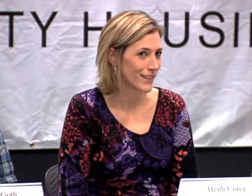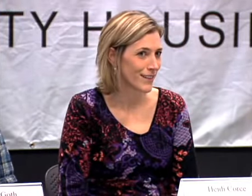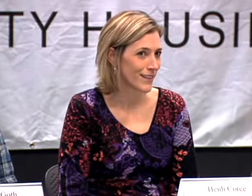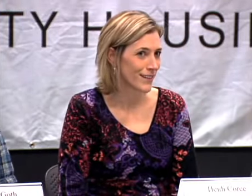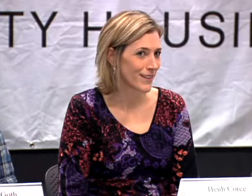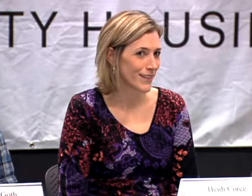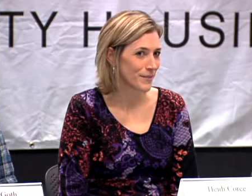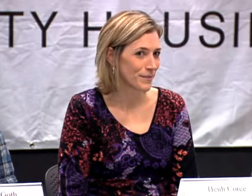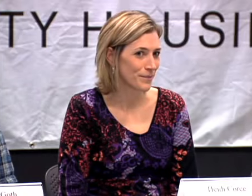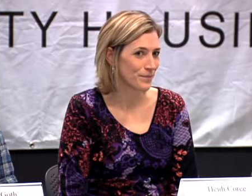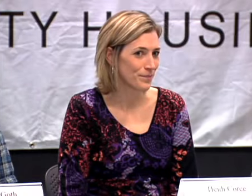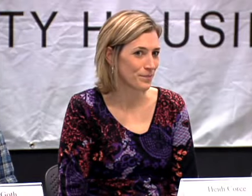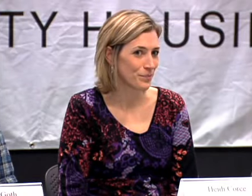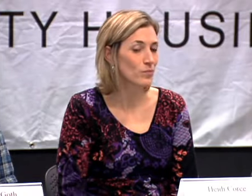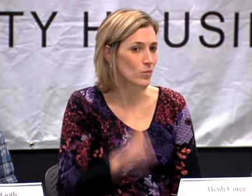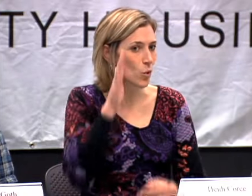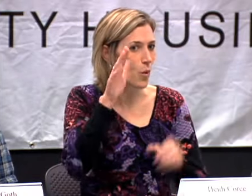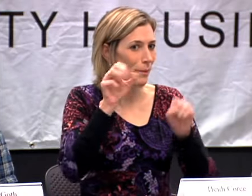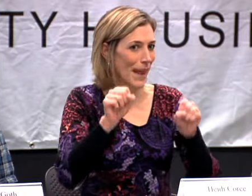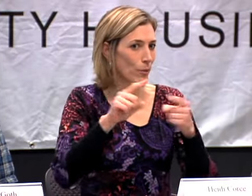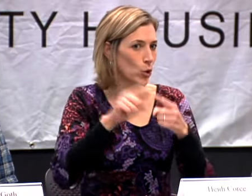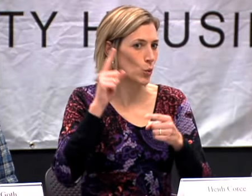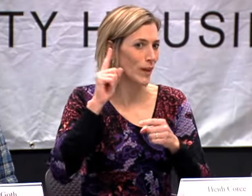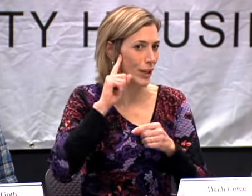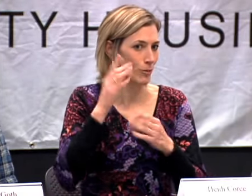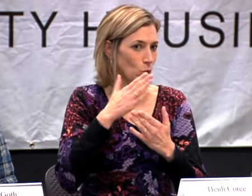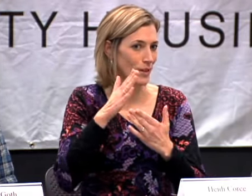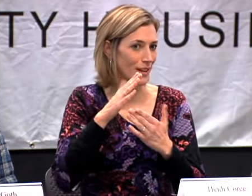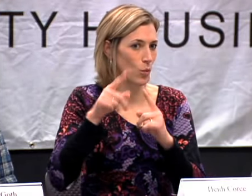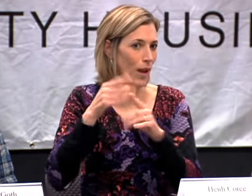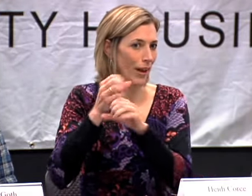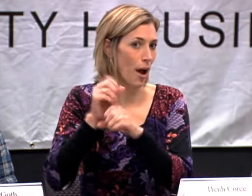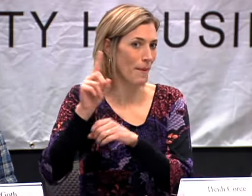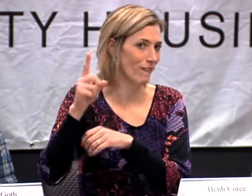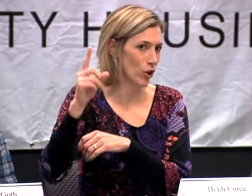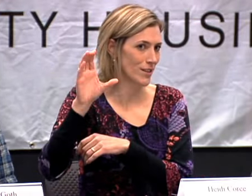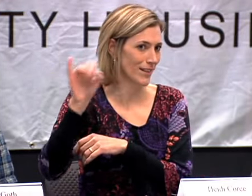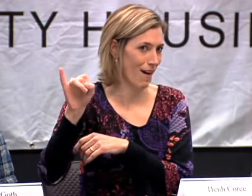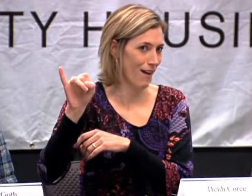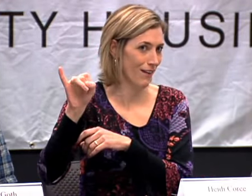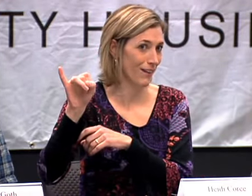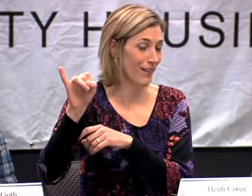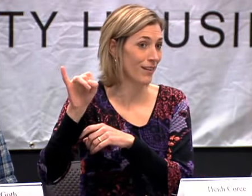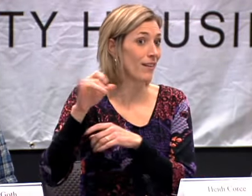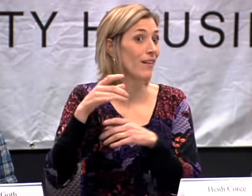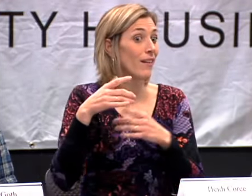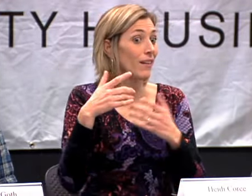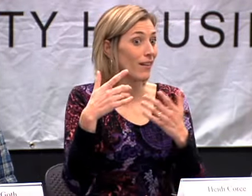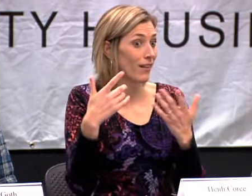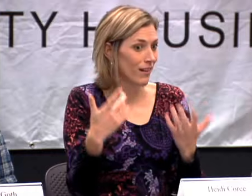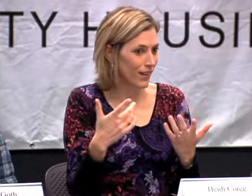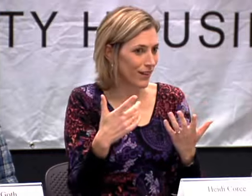WHEN I GOT MY FIRST C.I. THEY SAID I COULD HEAR MUSIC SO NOW THE